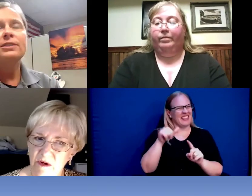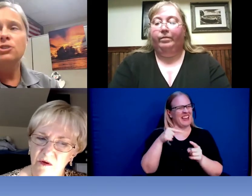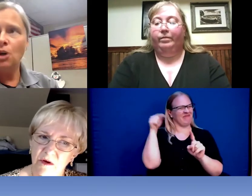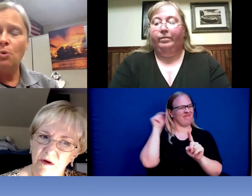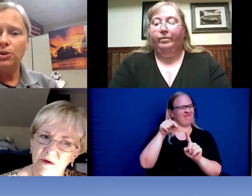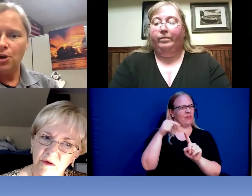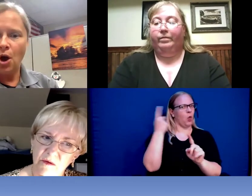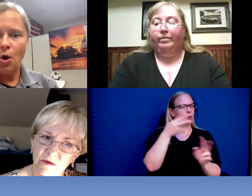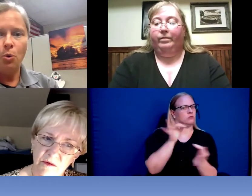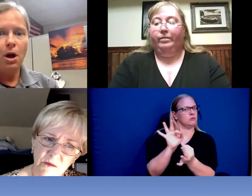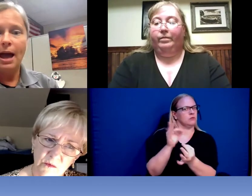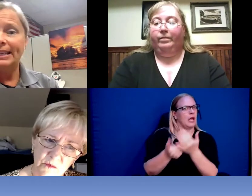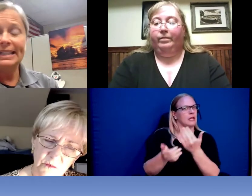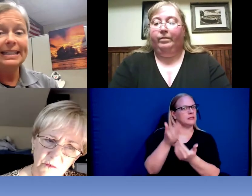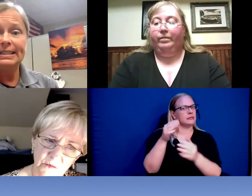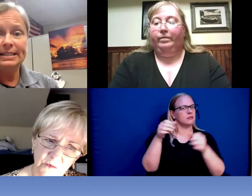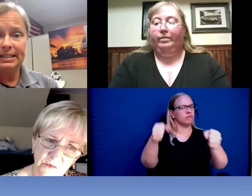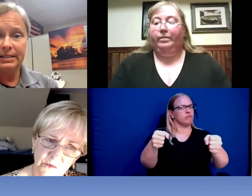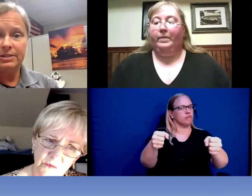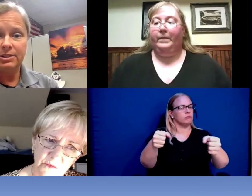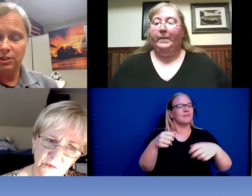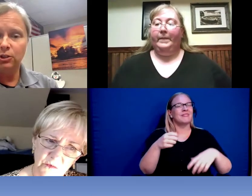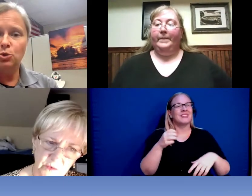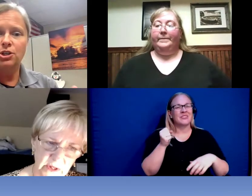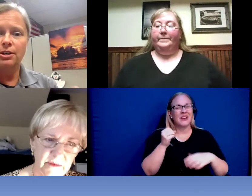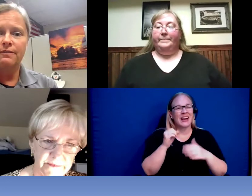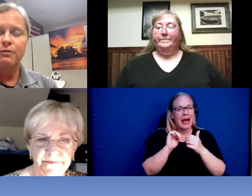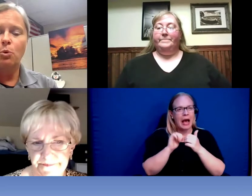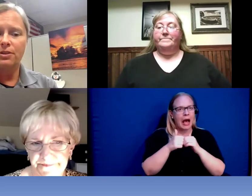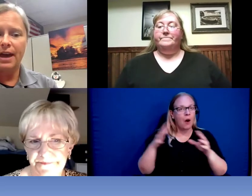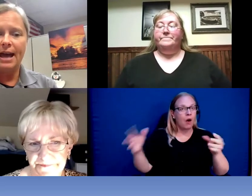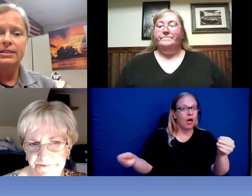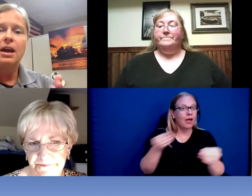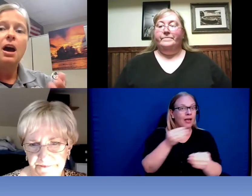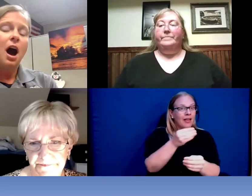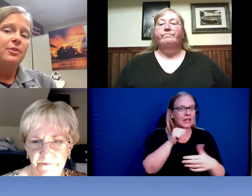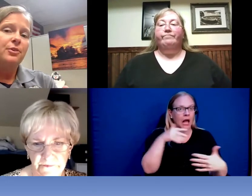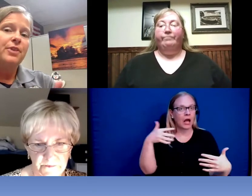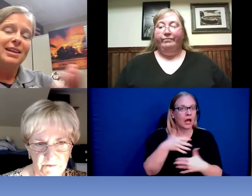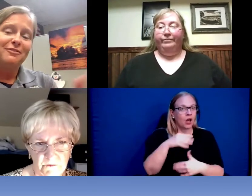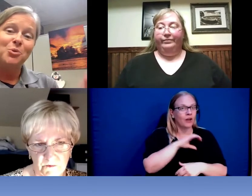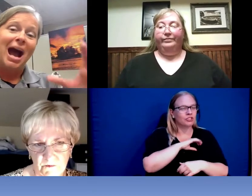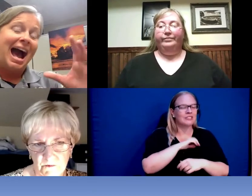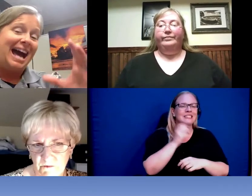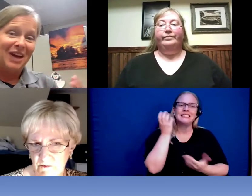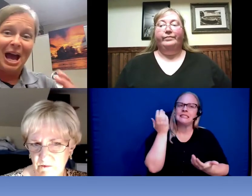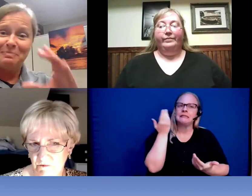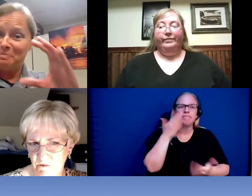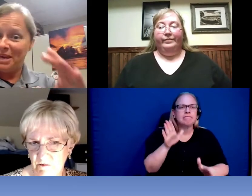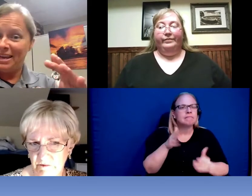: So I don't know an easy solution for that. Other than if you had that big